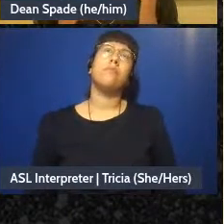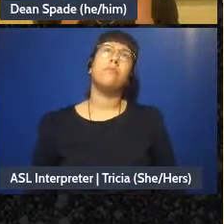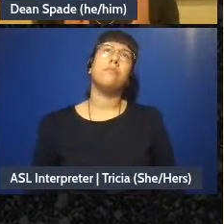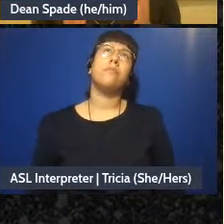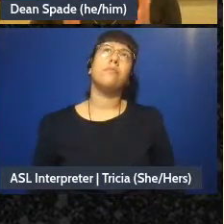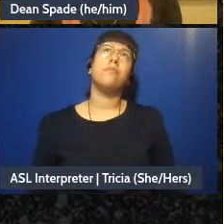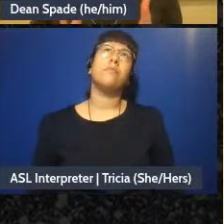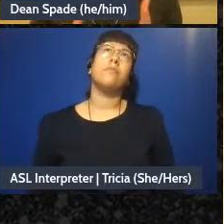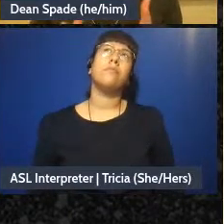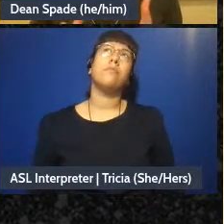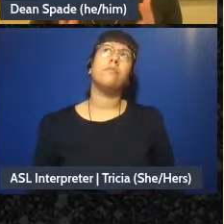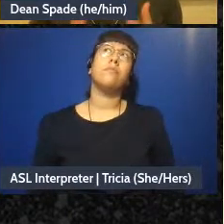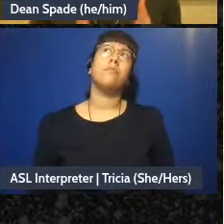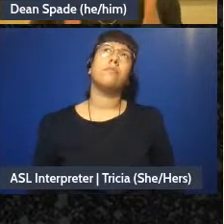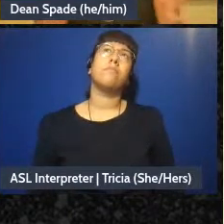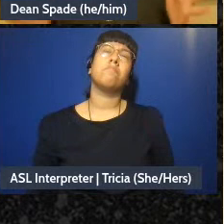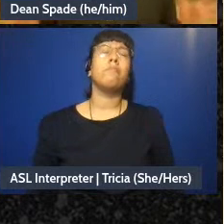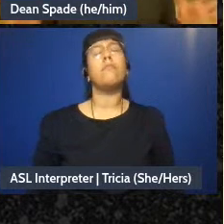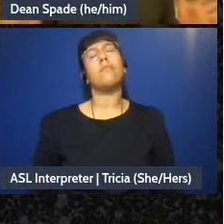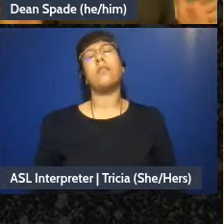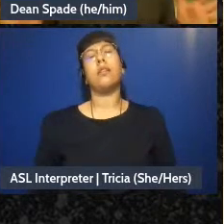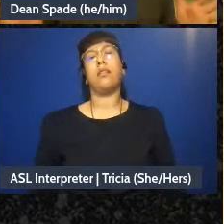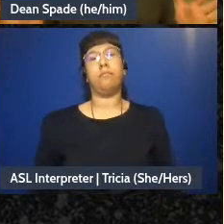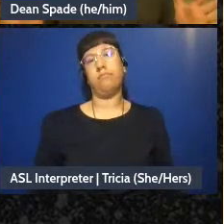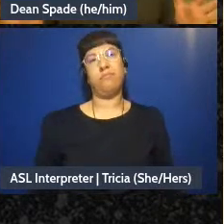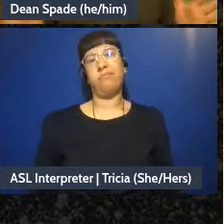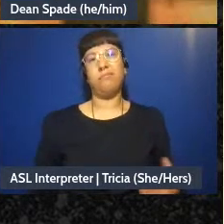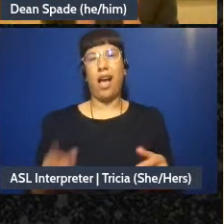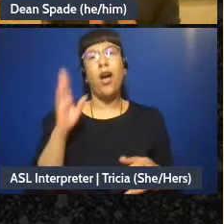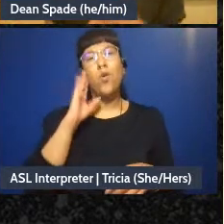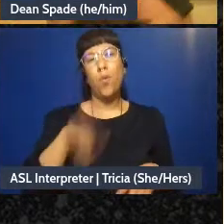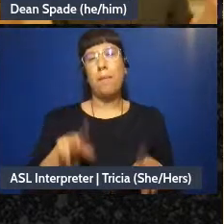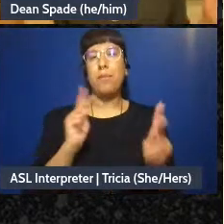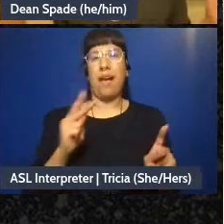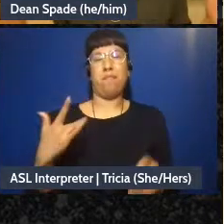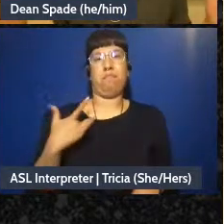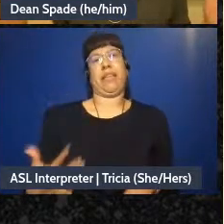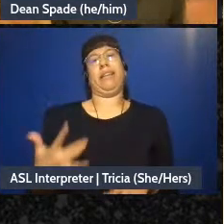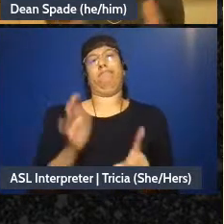a personality tendency, I am an over includer, I'm like, I think I want everyone to come and I